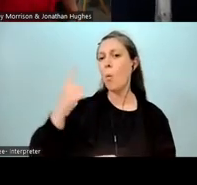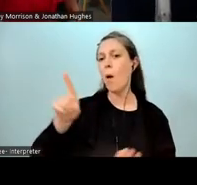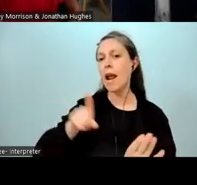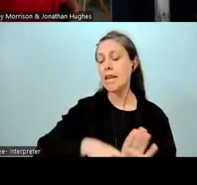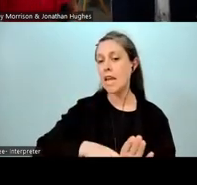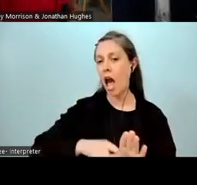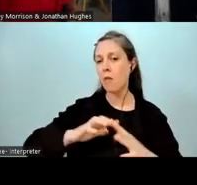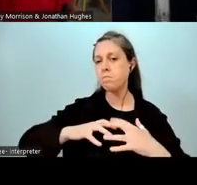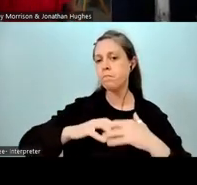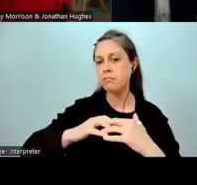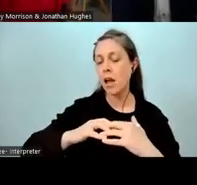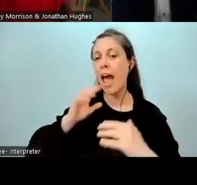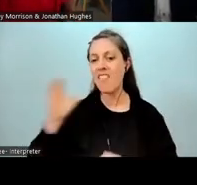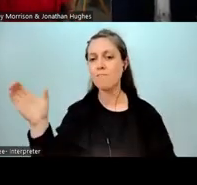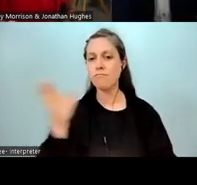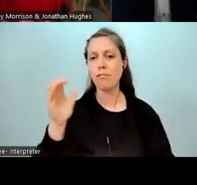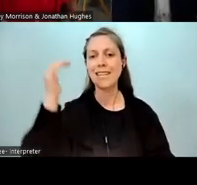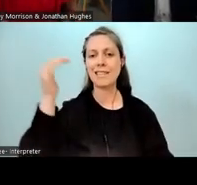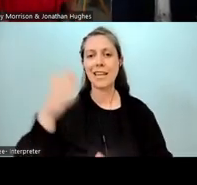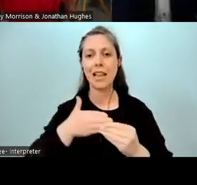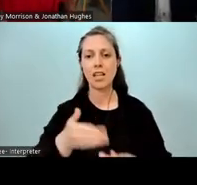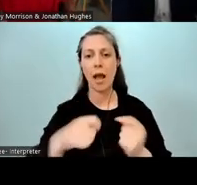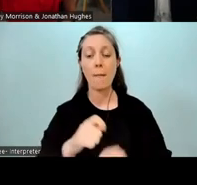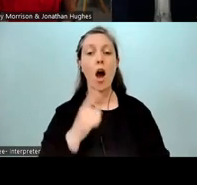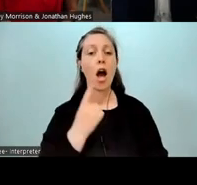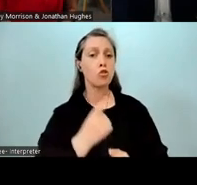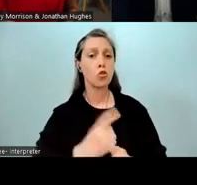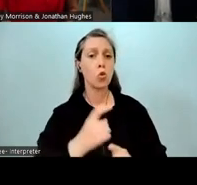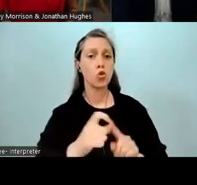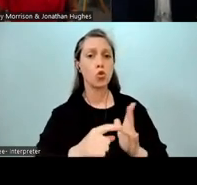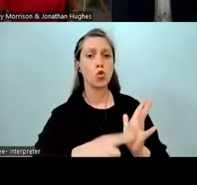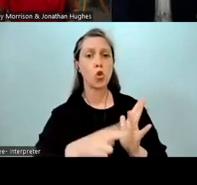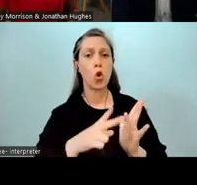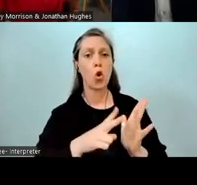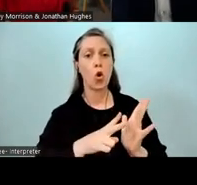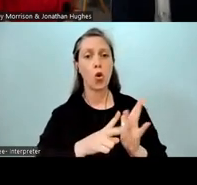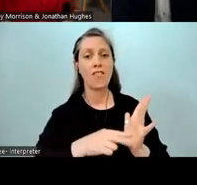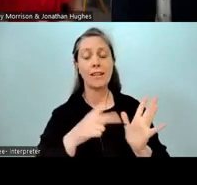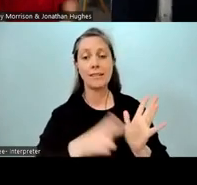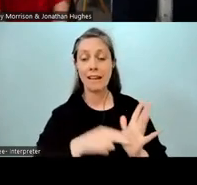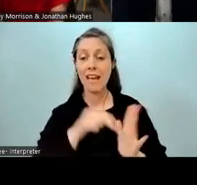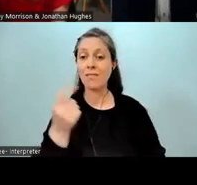But one of the things that I talked to Donovan about, at that stage, Donovan, if he was here,